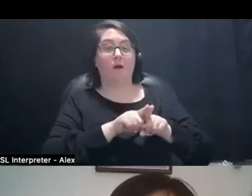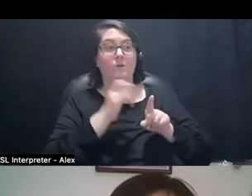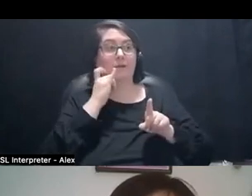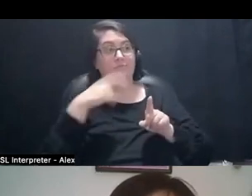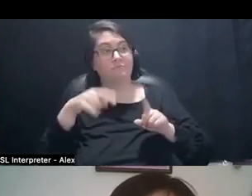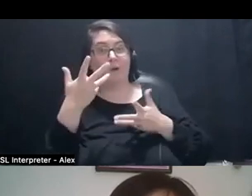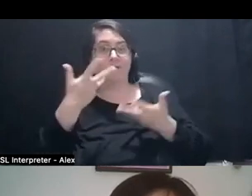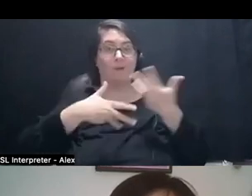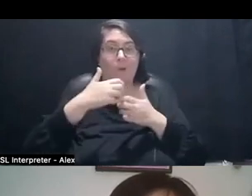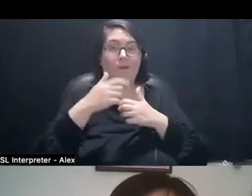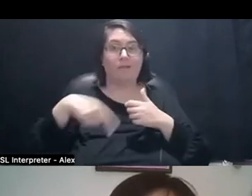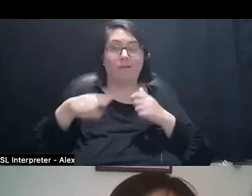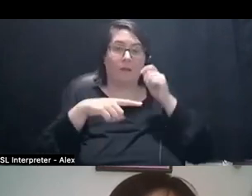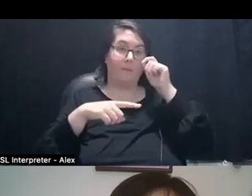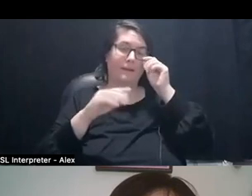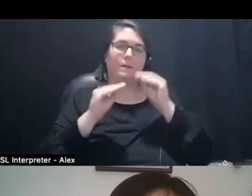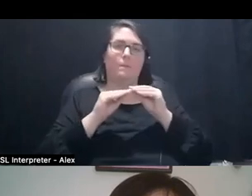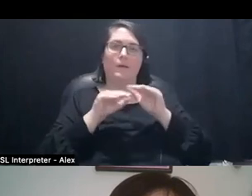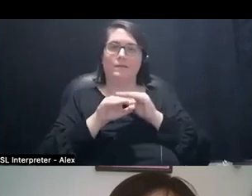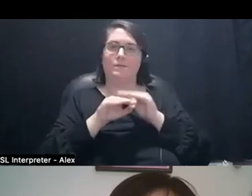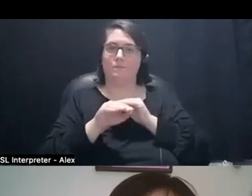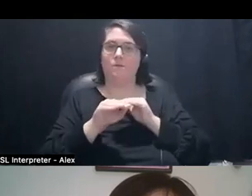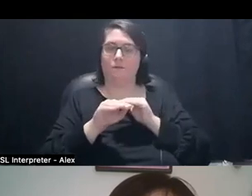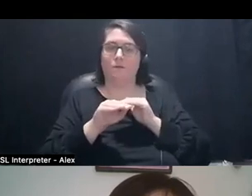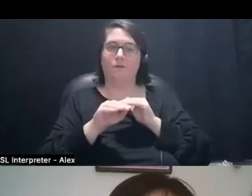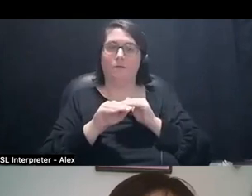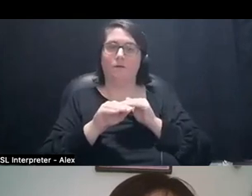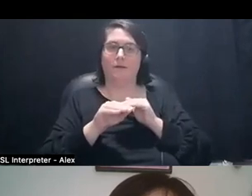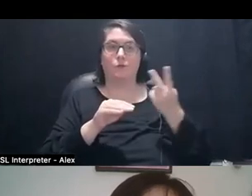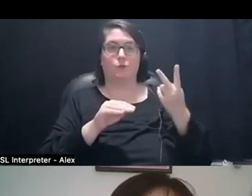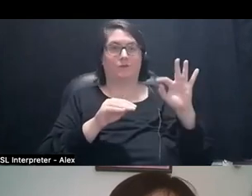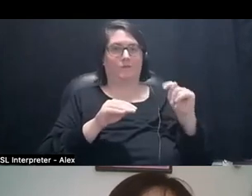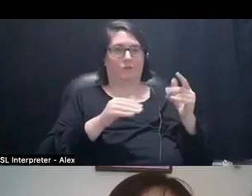it's more accessible to have like a like a two foot thing and like a, [gestures].